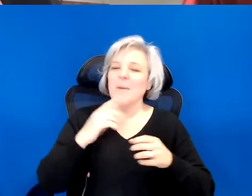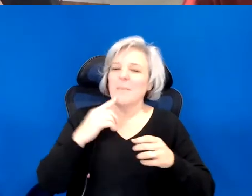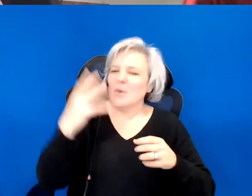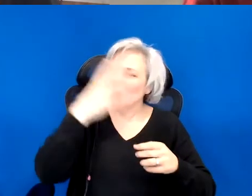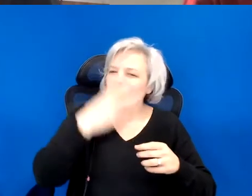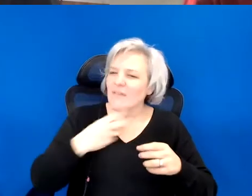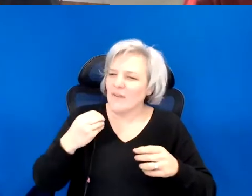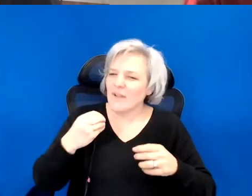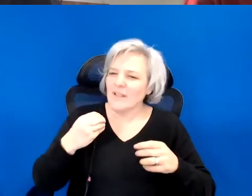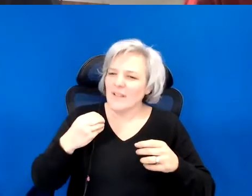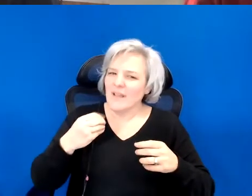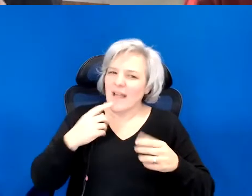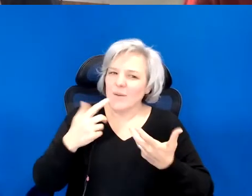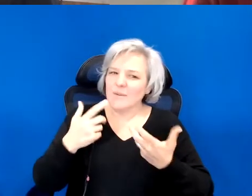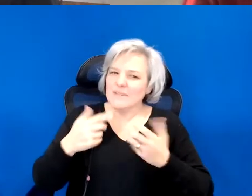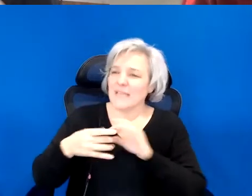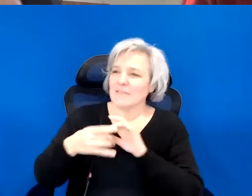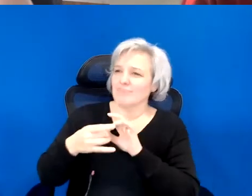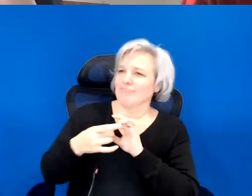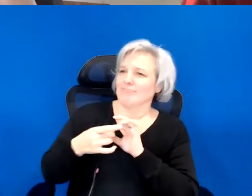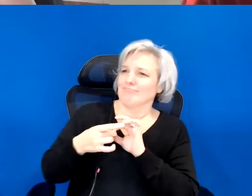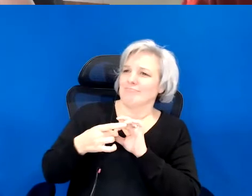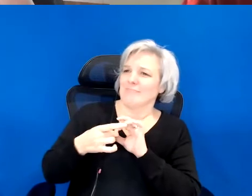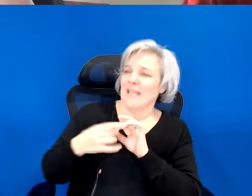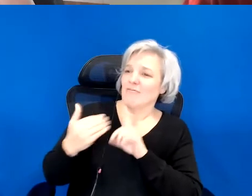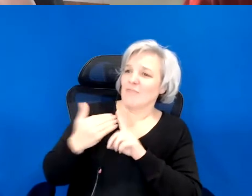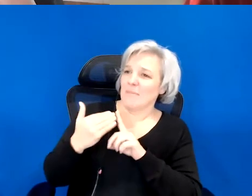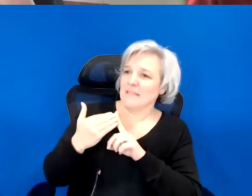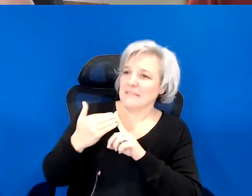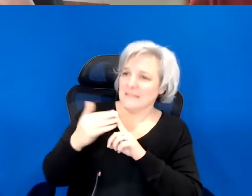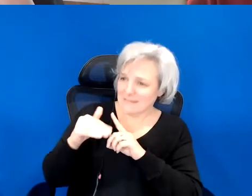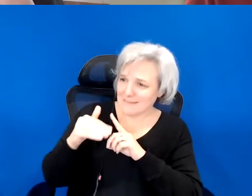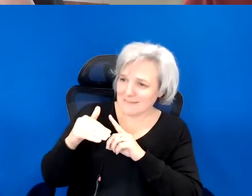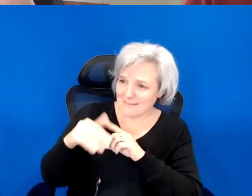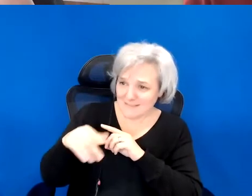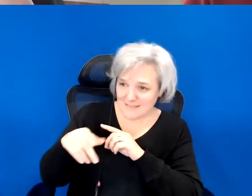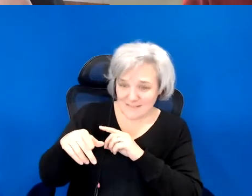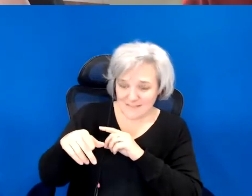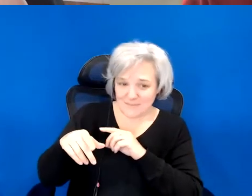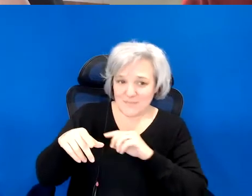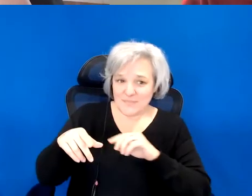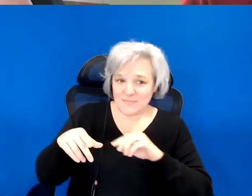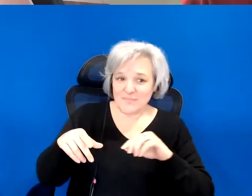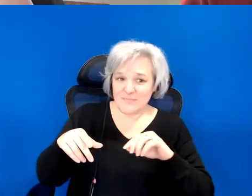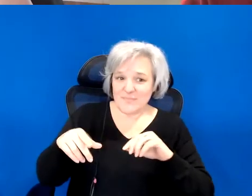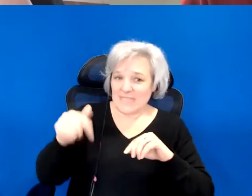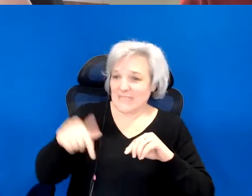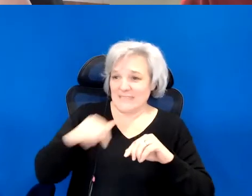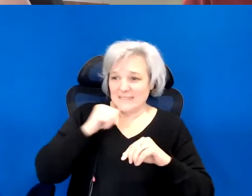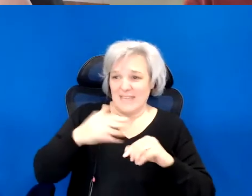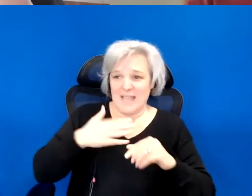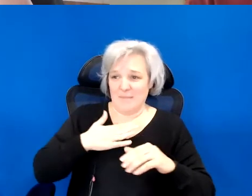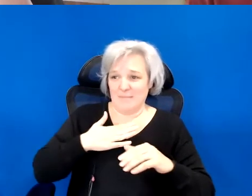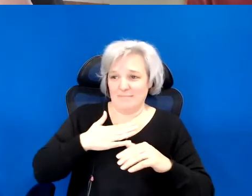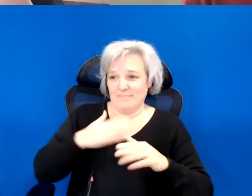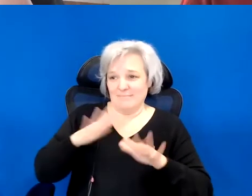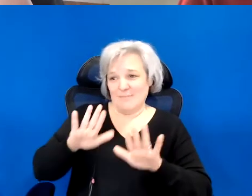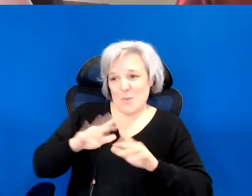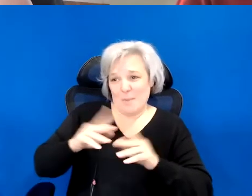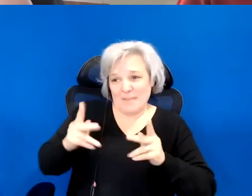Being held by you, and reminded of the fact that this is not my place.